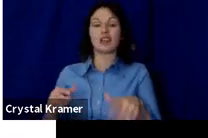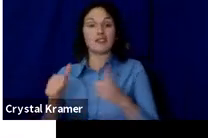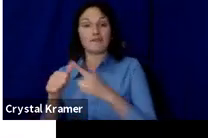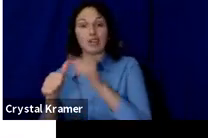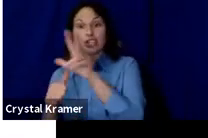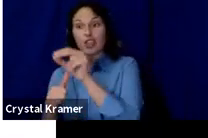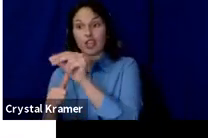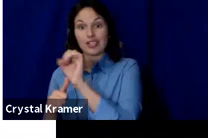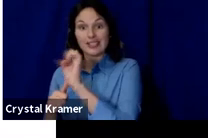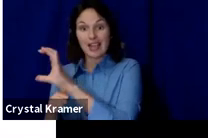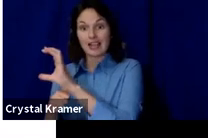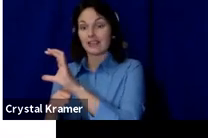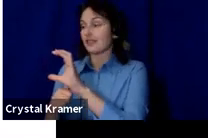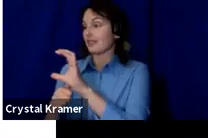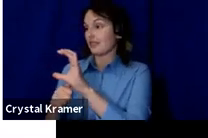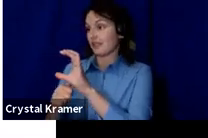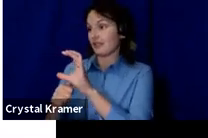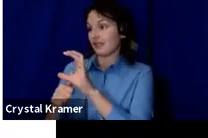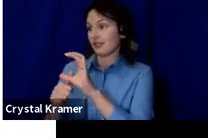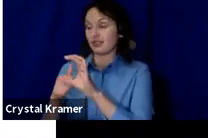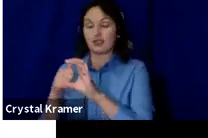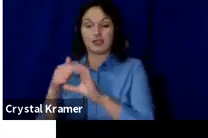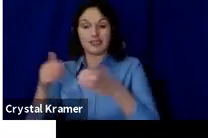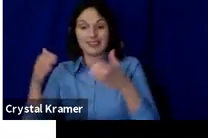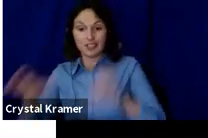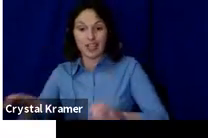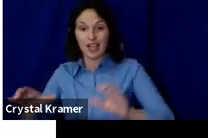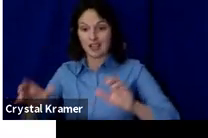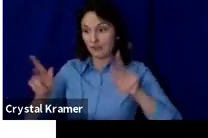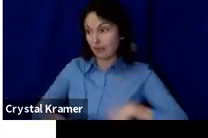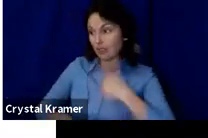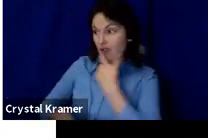to your pitch, to make sure they hear your story.